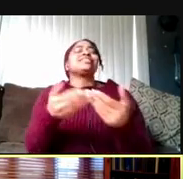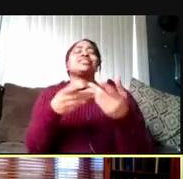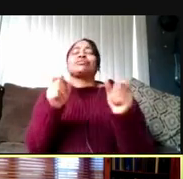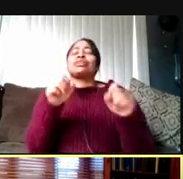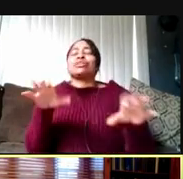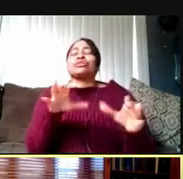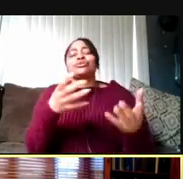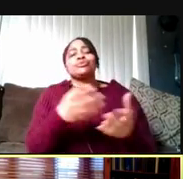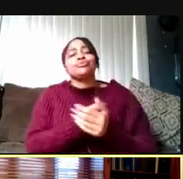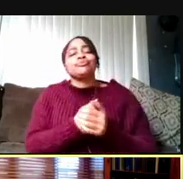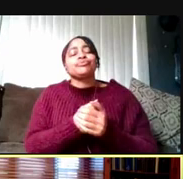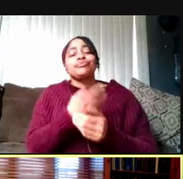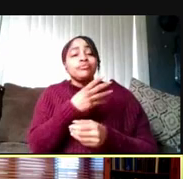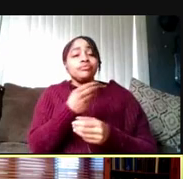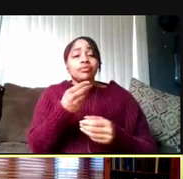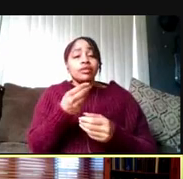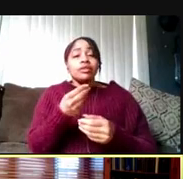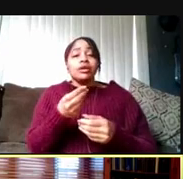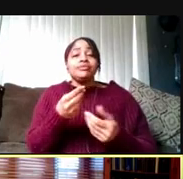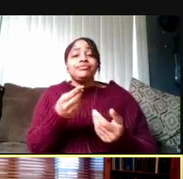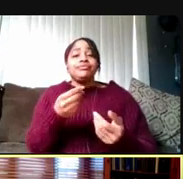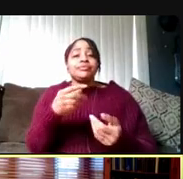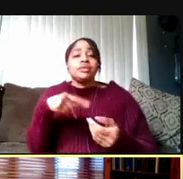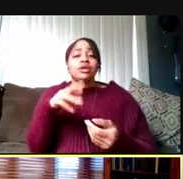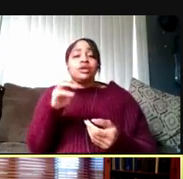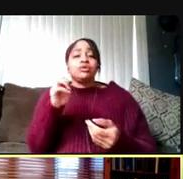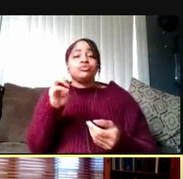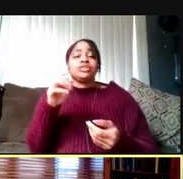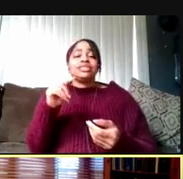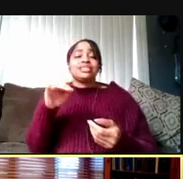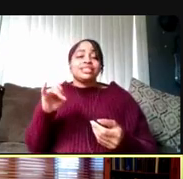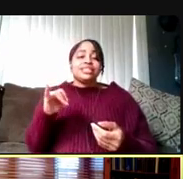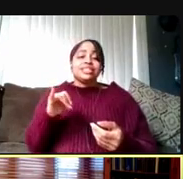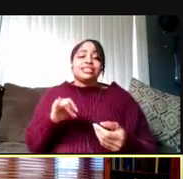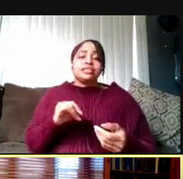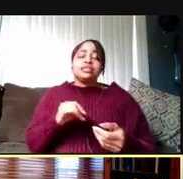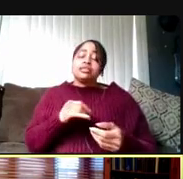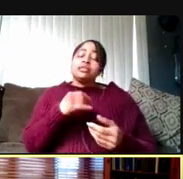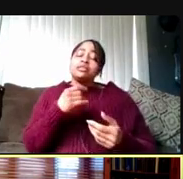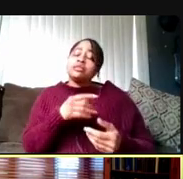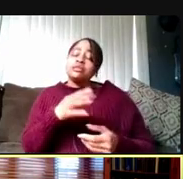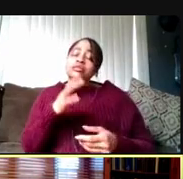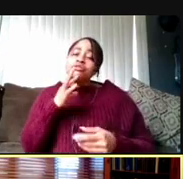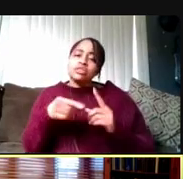And Preeti's comment about being afraid of needles, this particular vaccine is with amongst